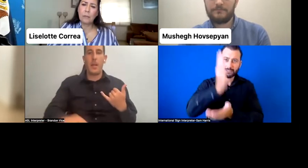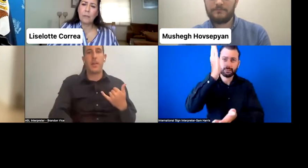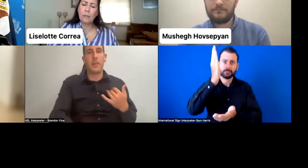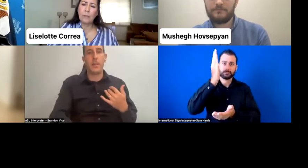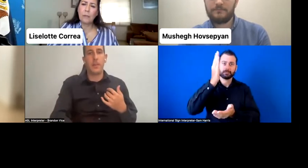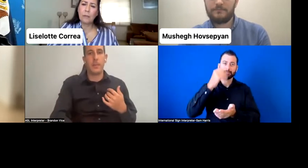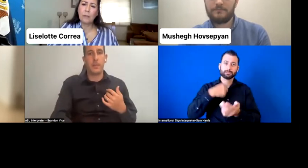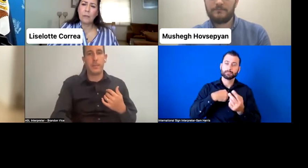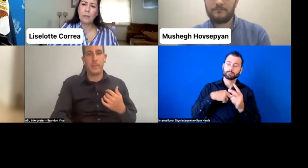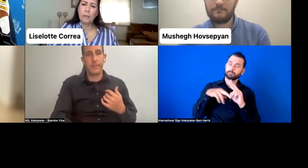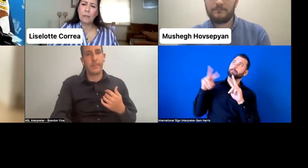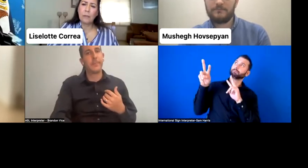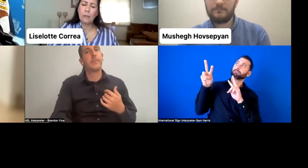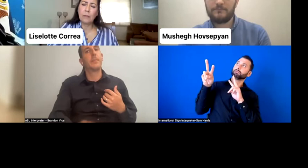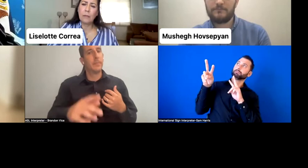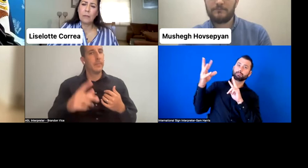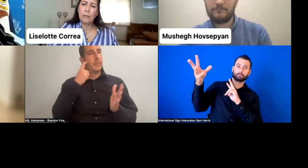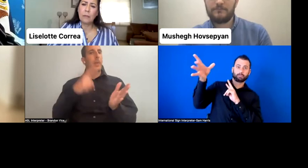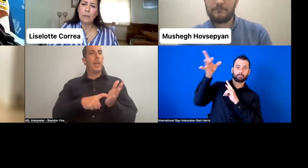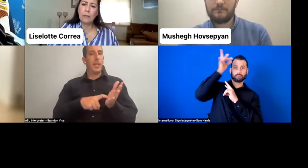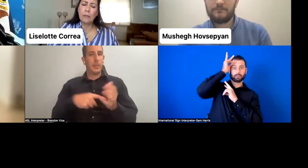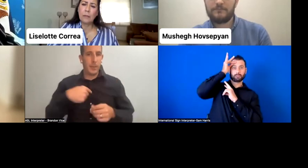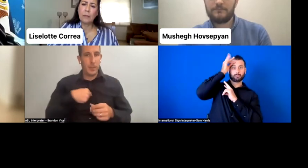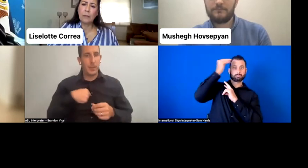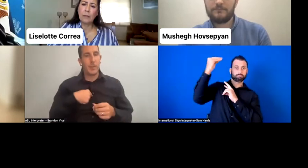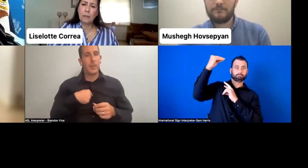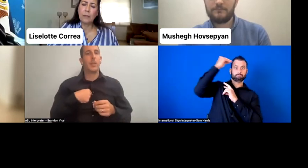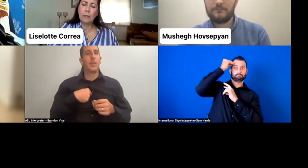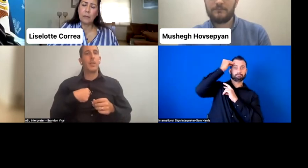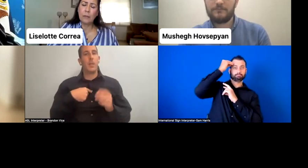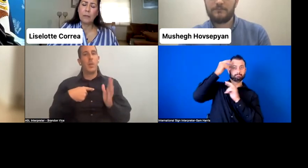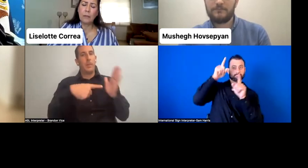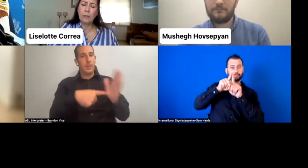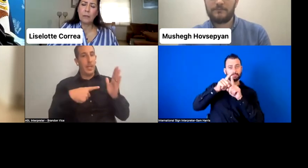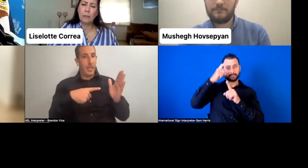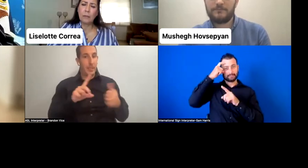in the Parliament of Kazakhstan not only persons with disabilities.